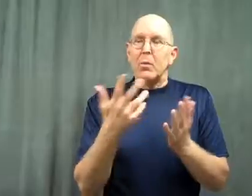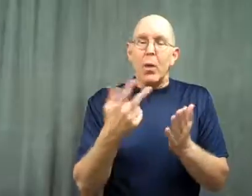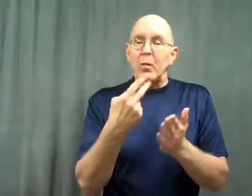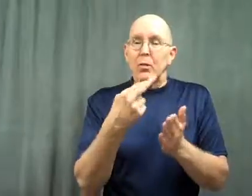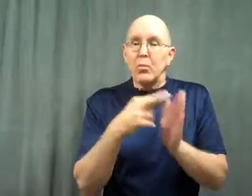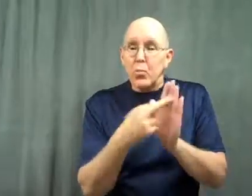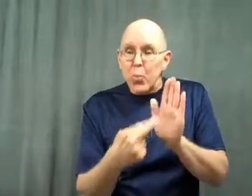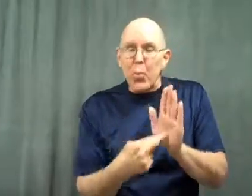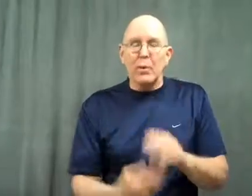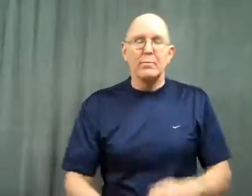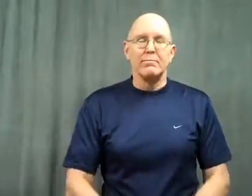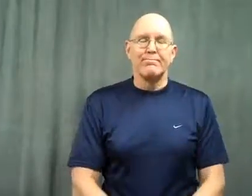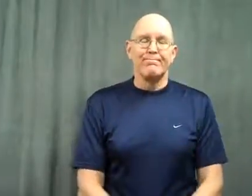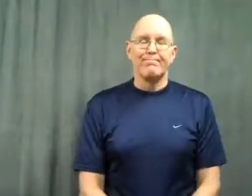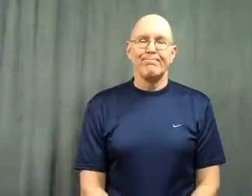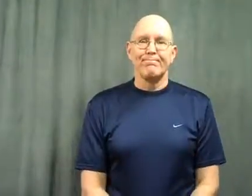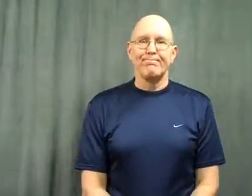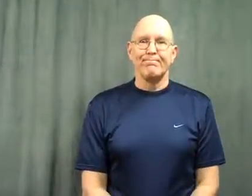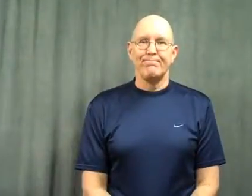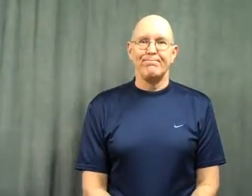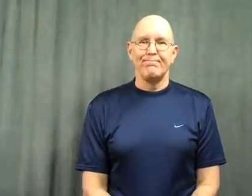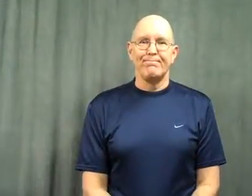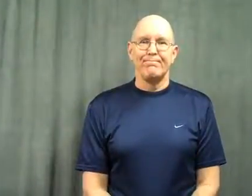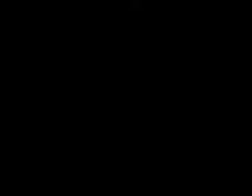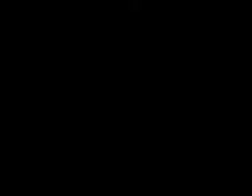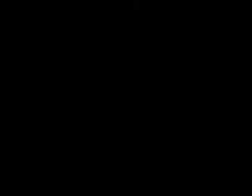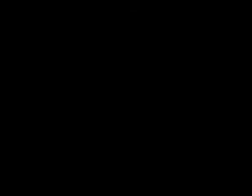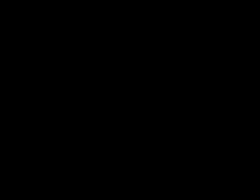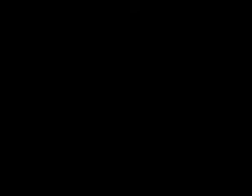and find out what the rules are.